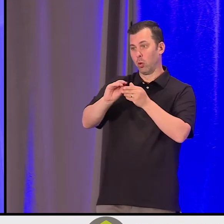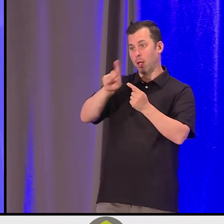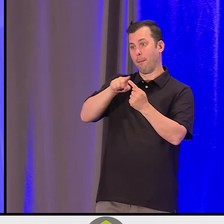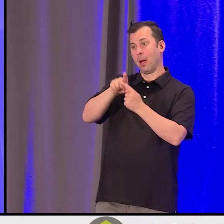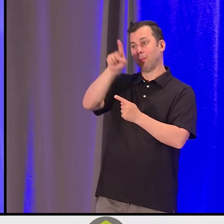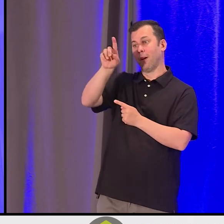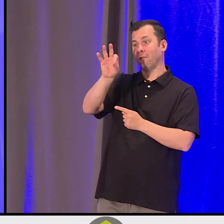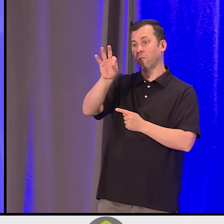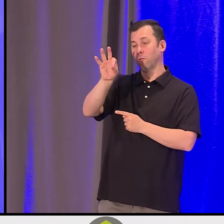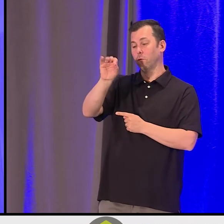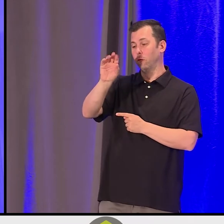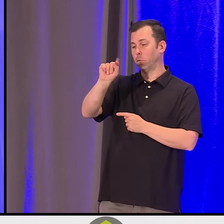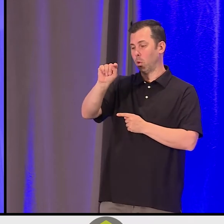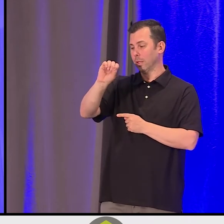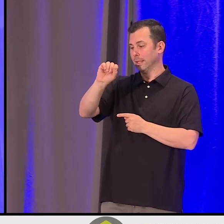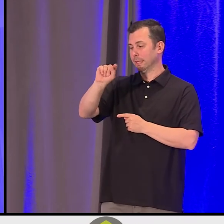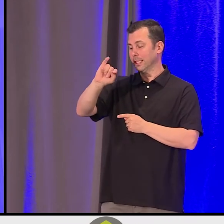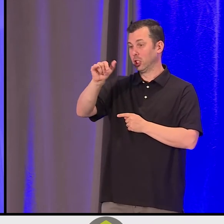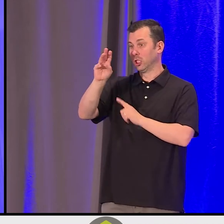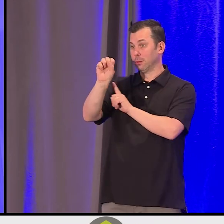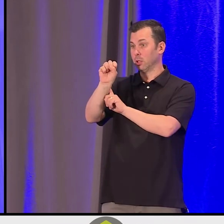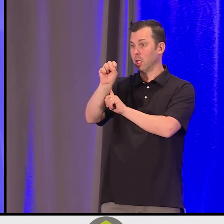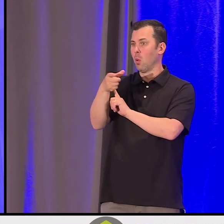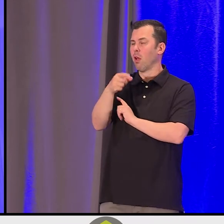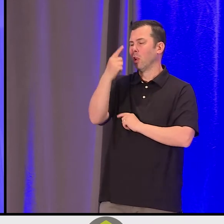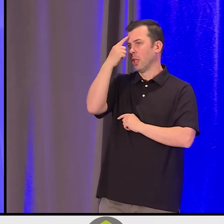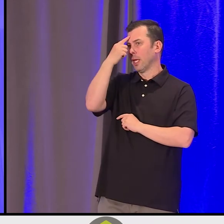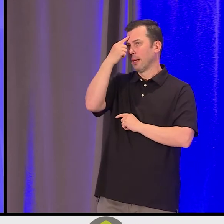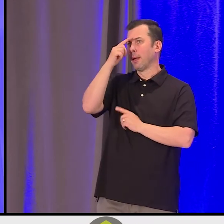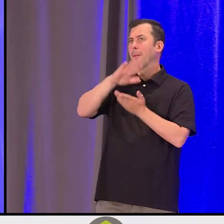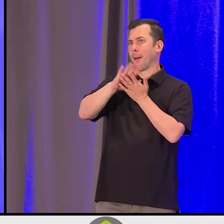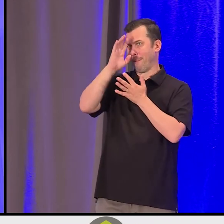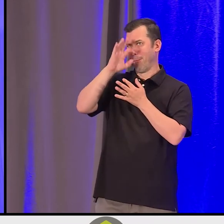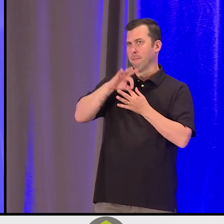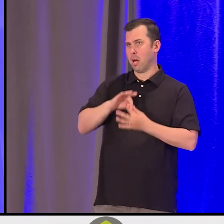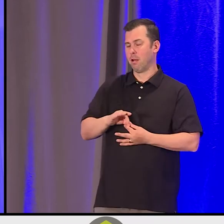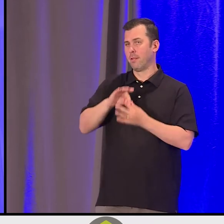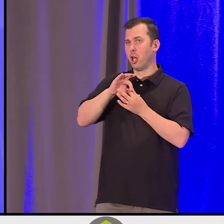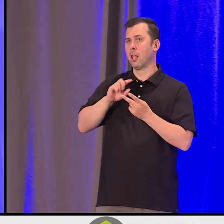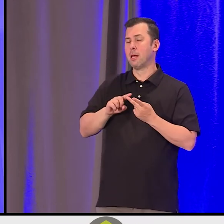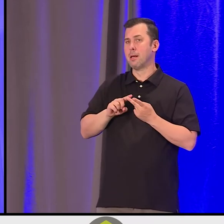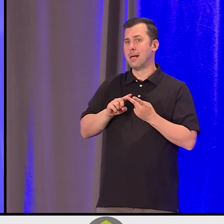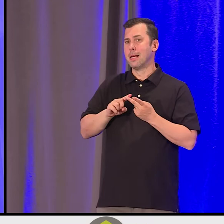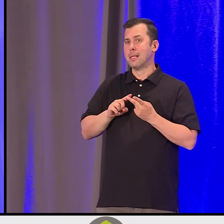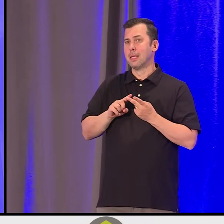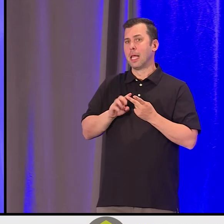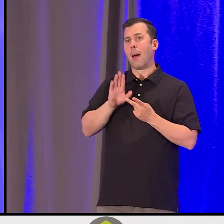To understand the way in which we see ourselves. To become conscious about the way that we talk to ourselves,